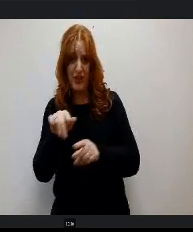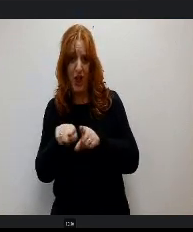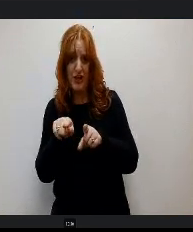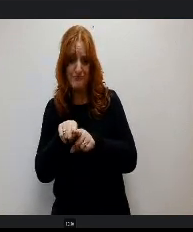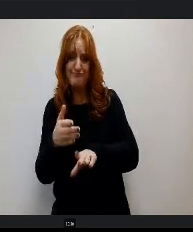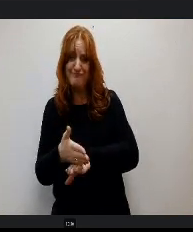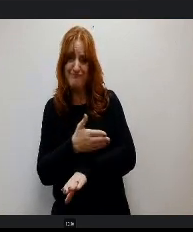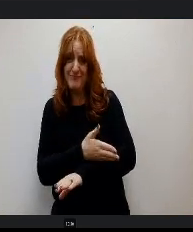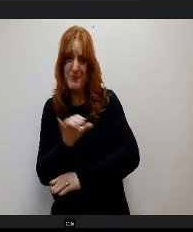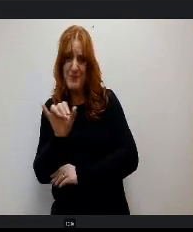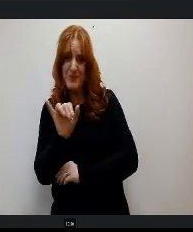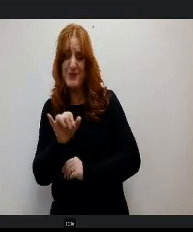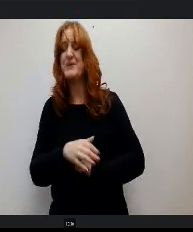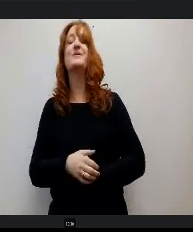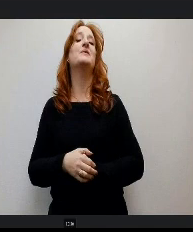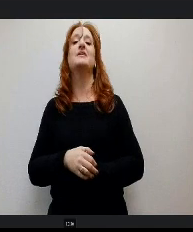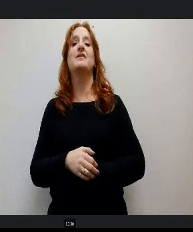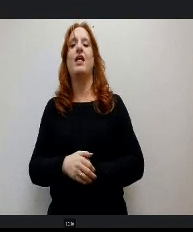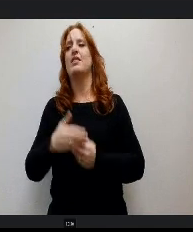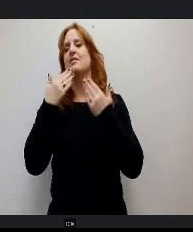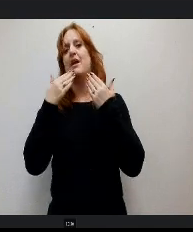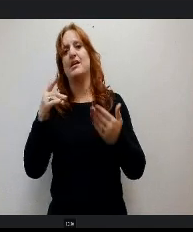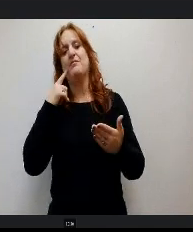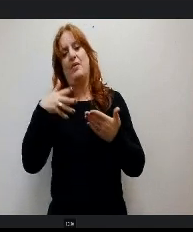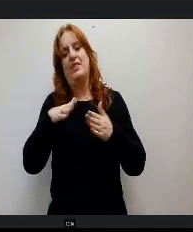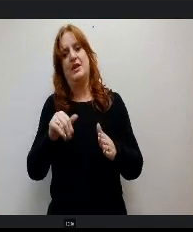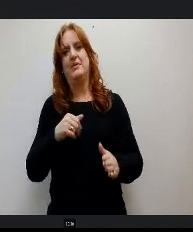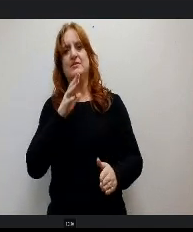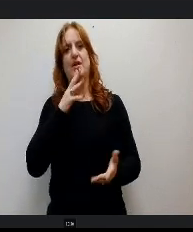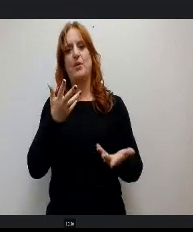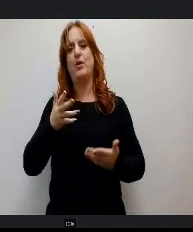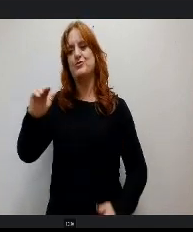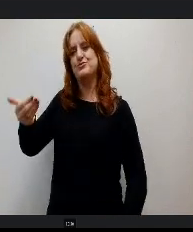I would thank you for letting me talk. I would like to introduce Elias Mast.